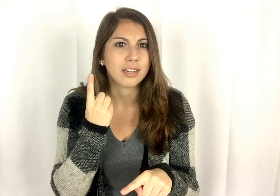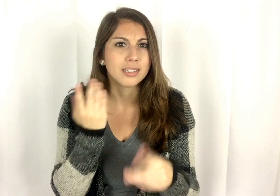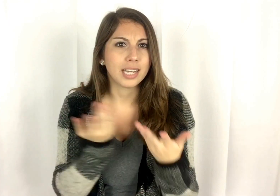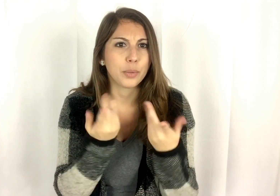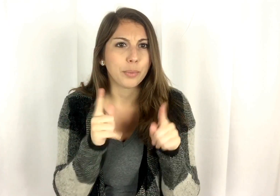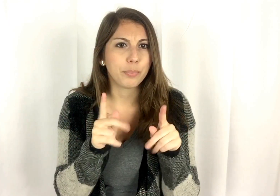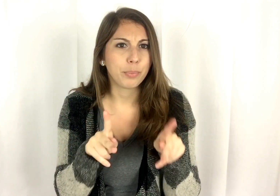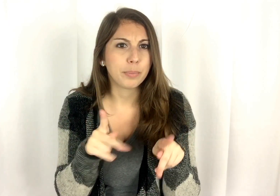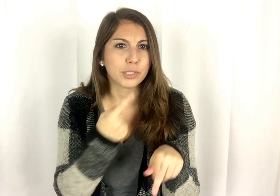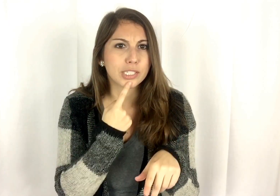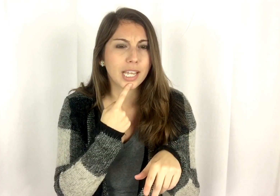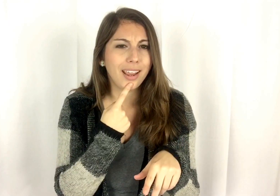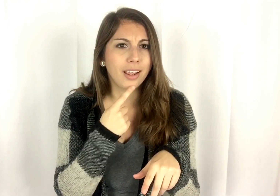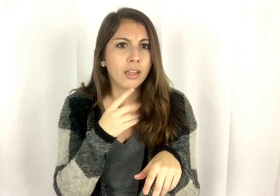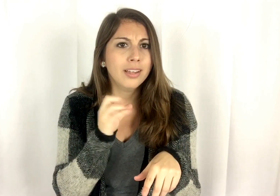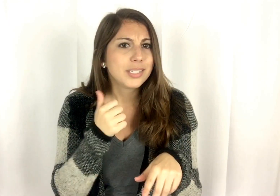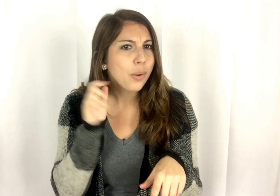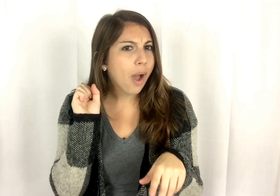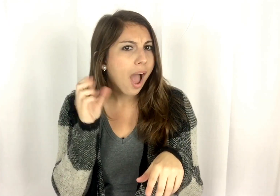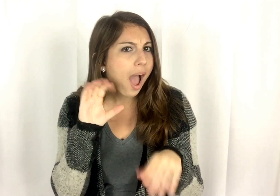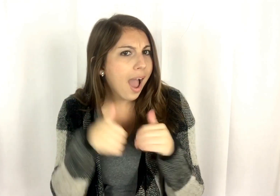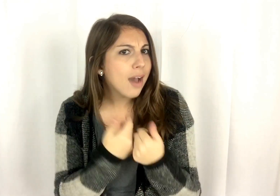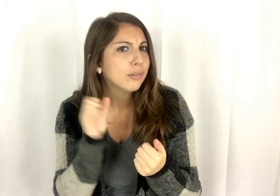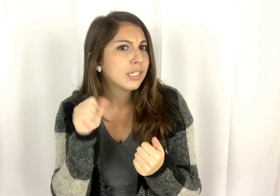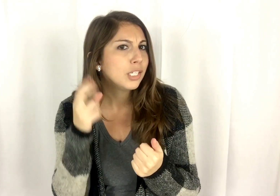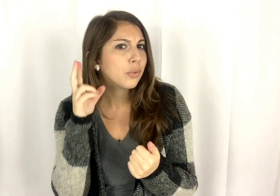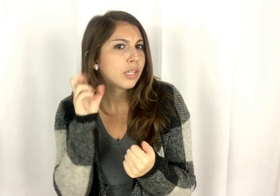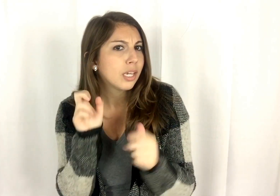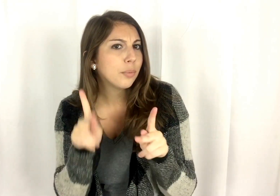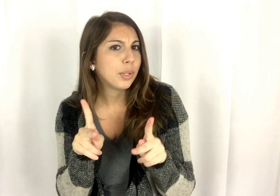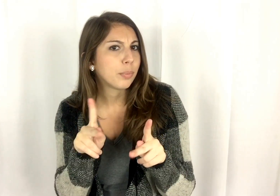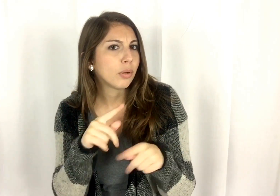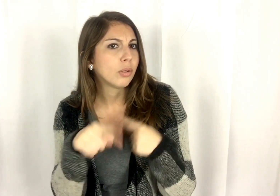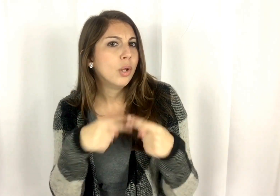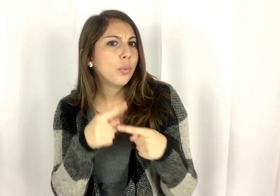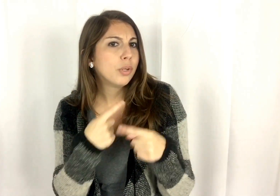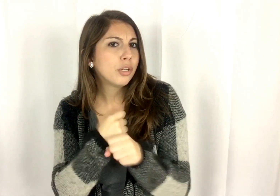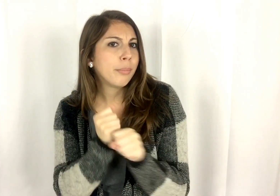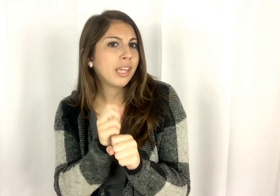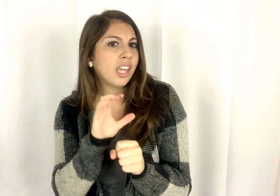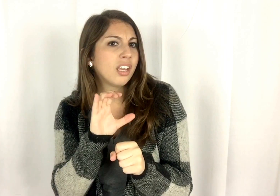understand what people are saying. So, how can you hear people when you're making